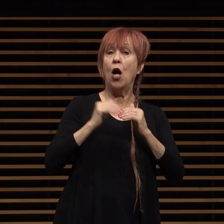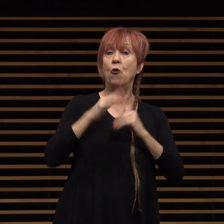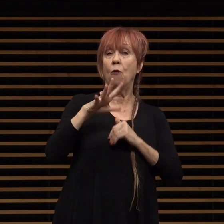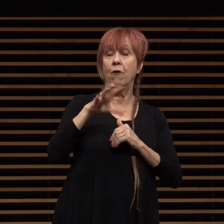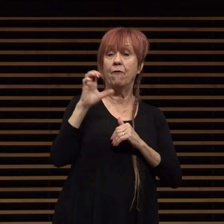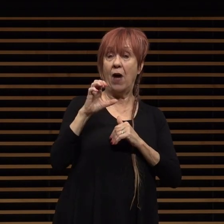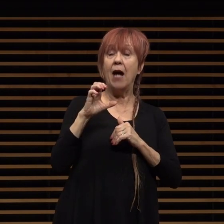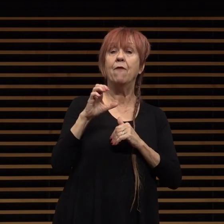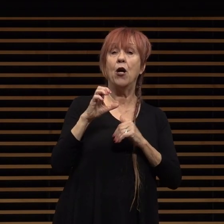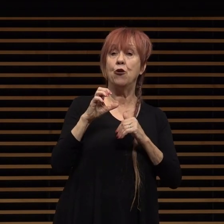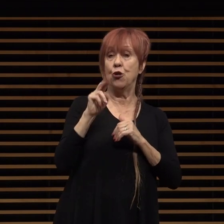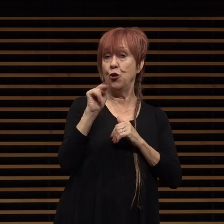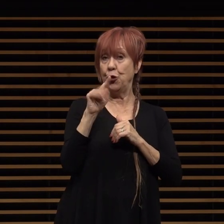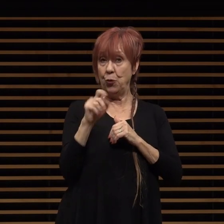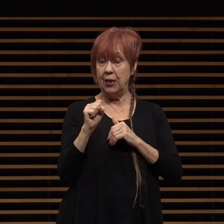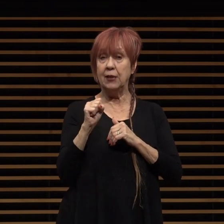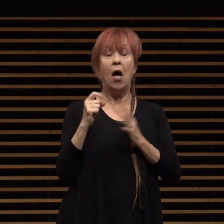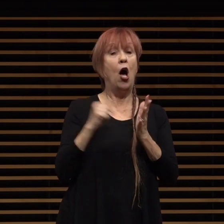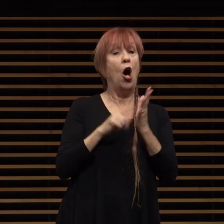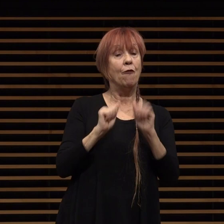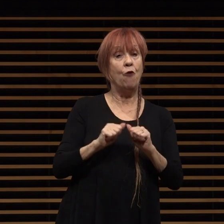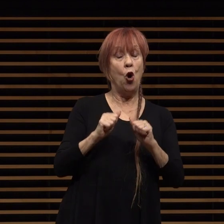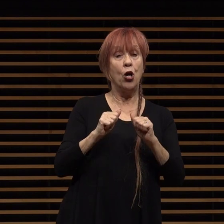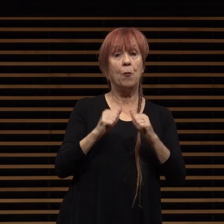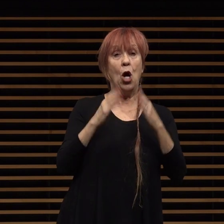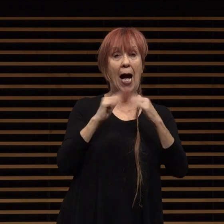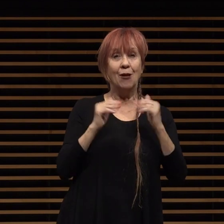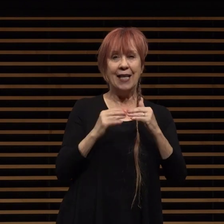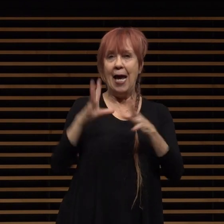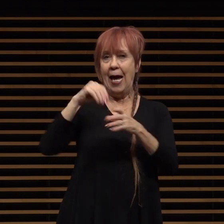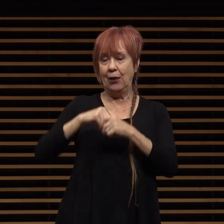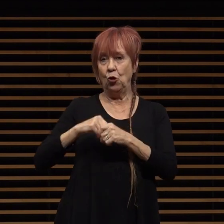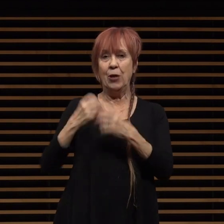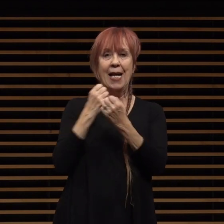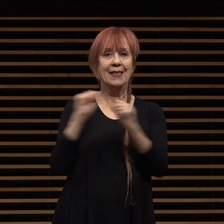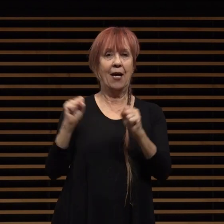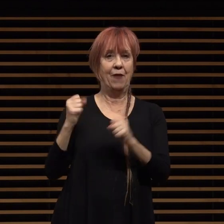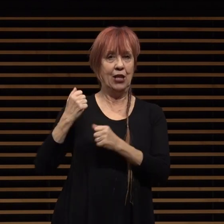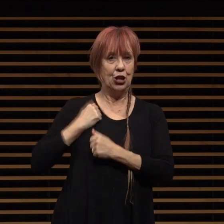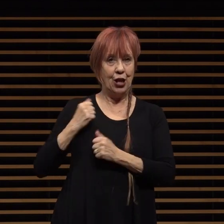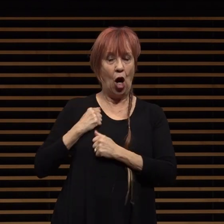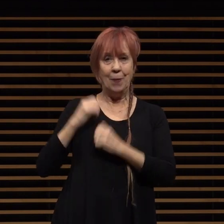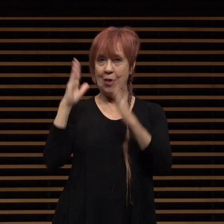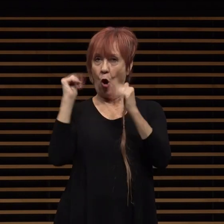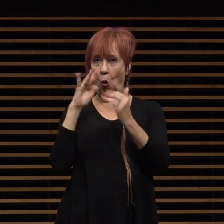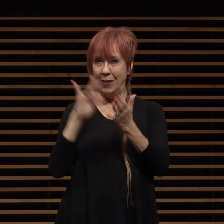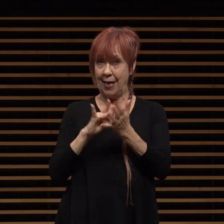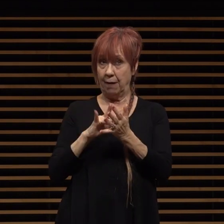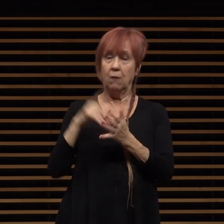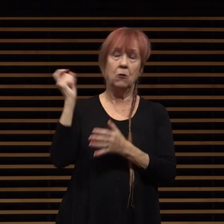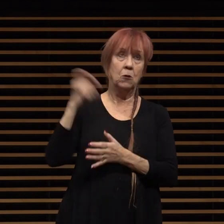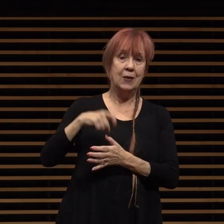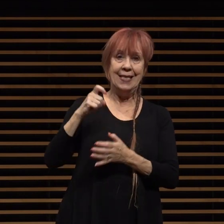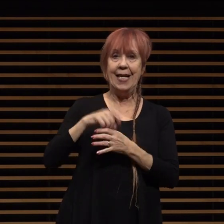affordable housing including the salvation army's hope center a very much